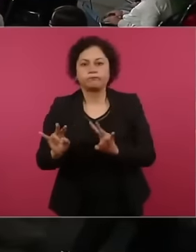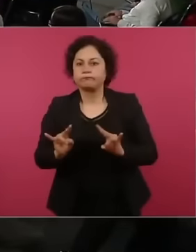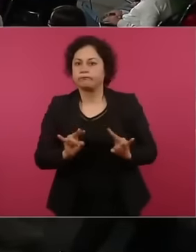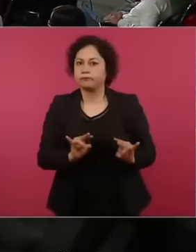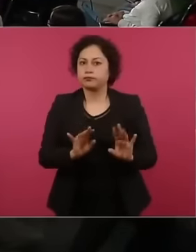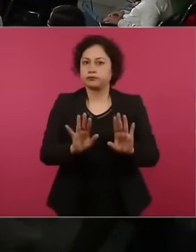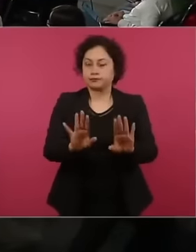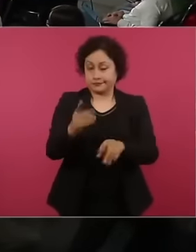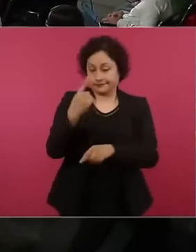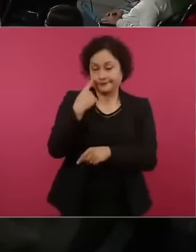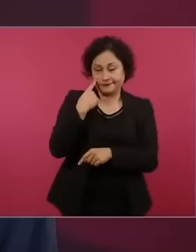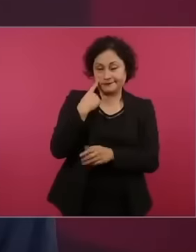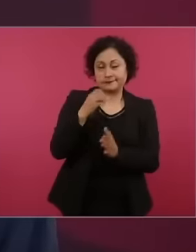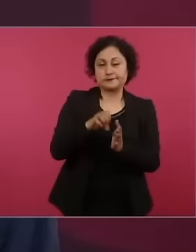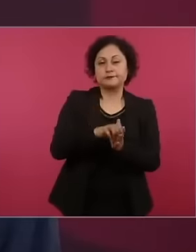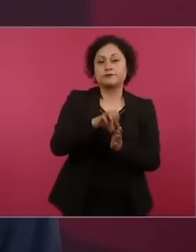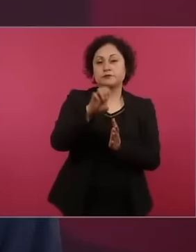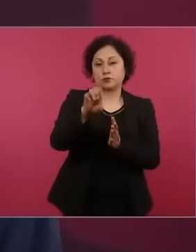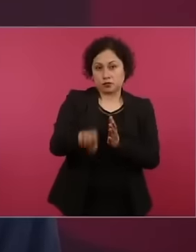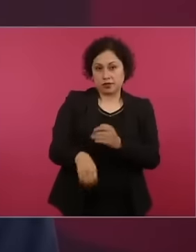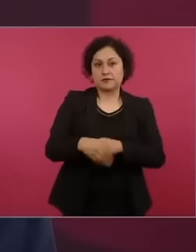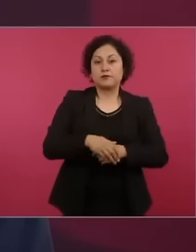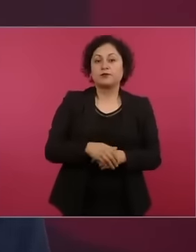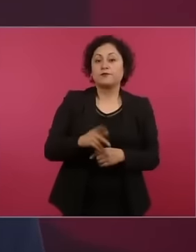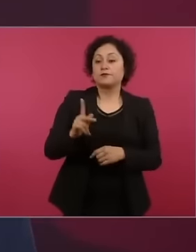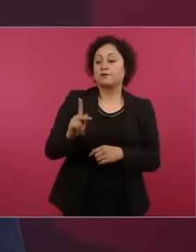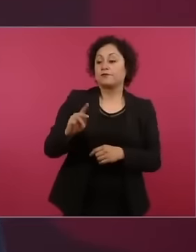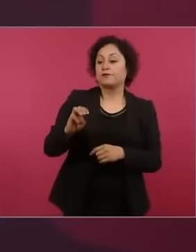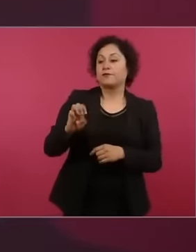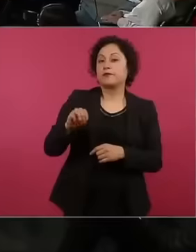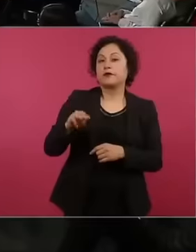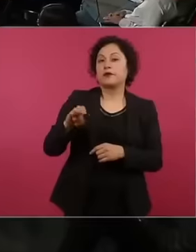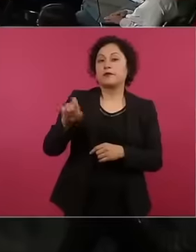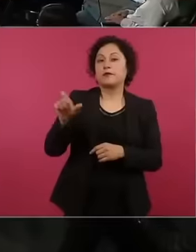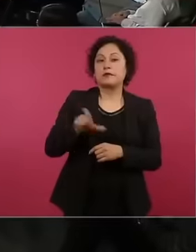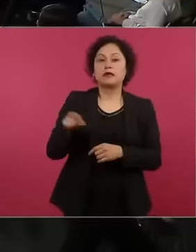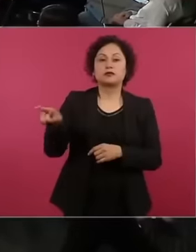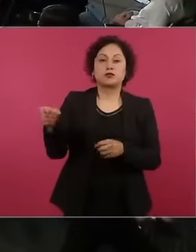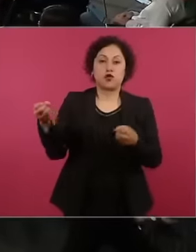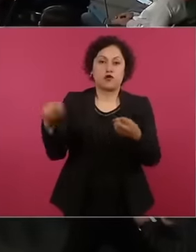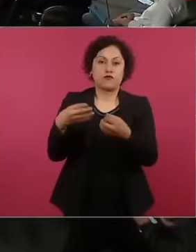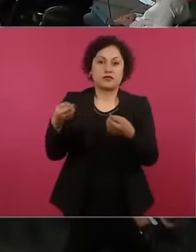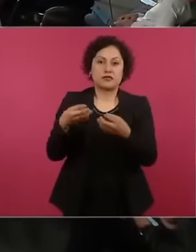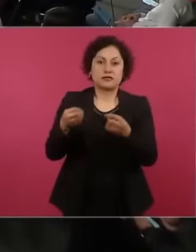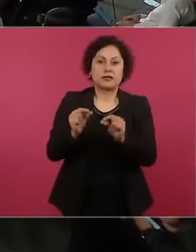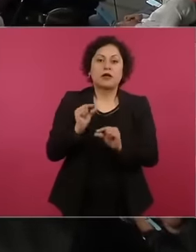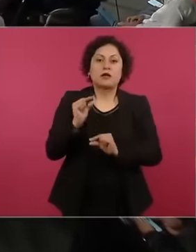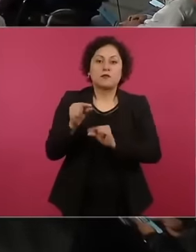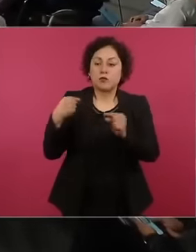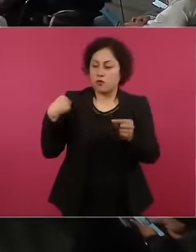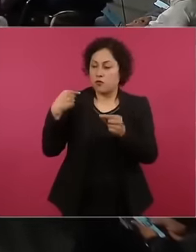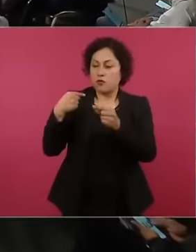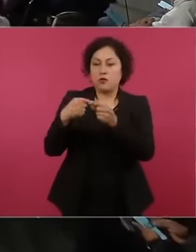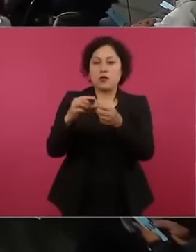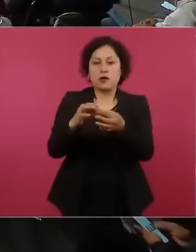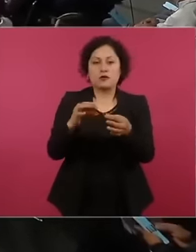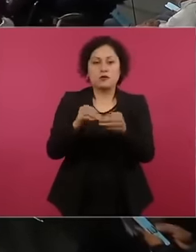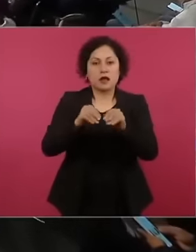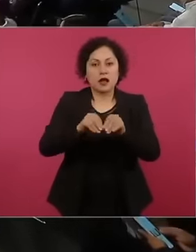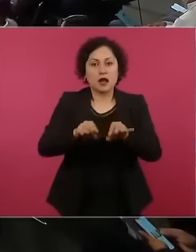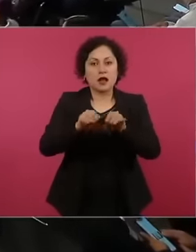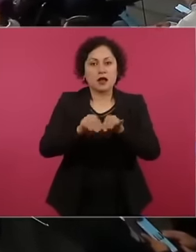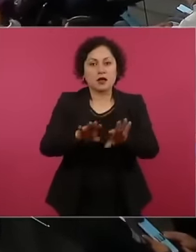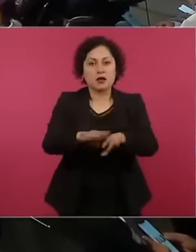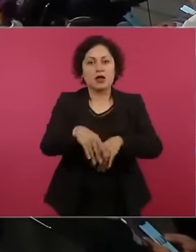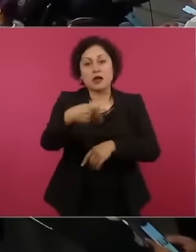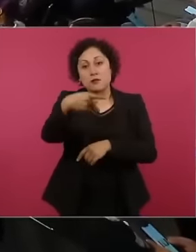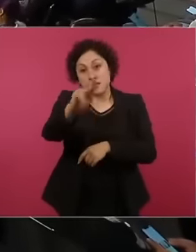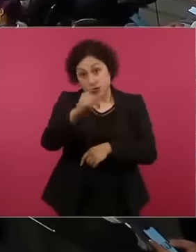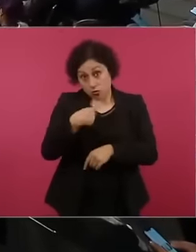has been clarifying but I am going to tell you something not where they use my